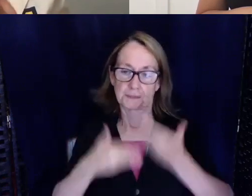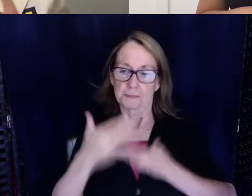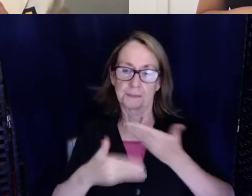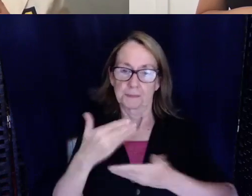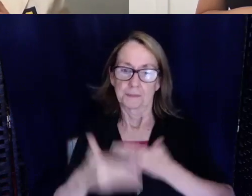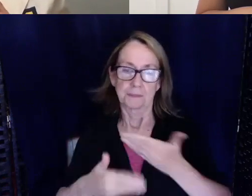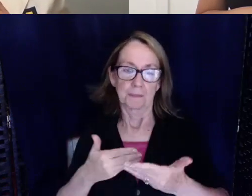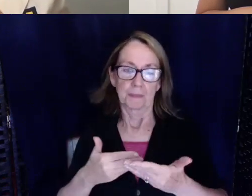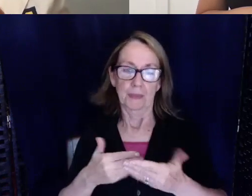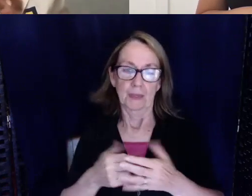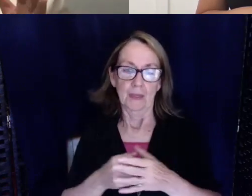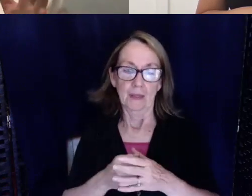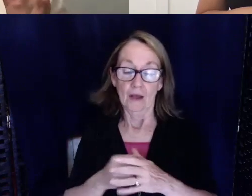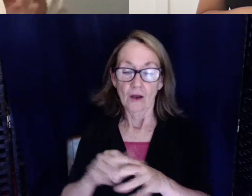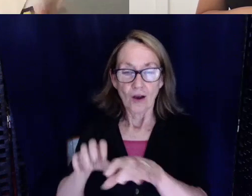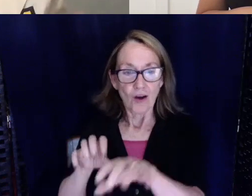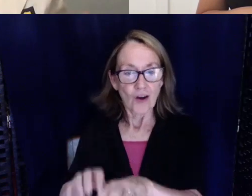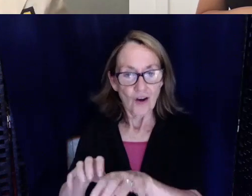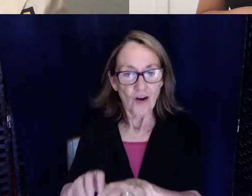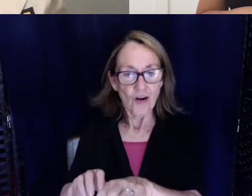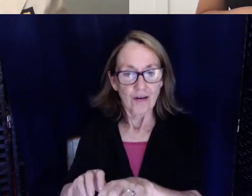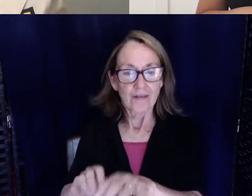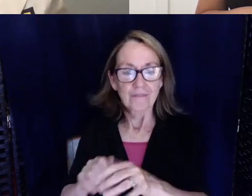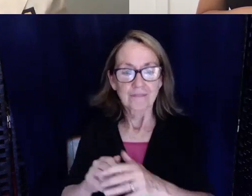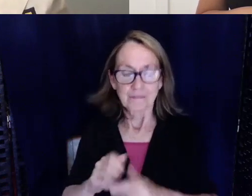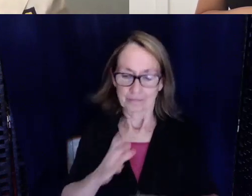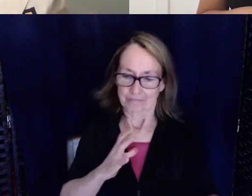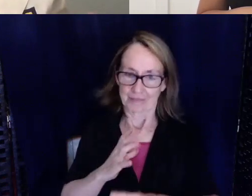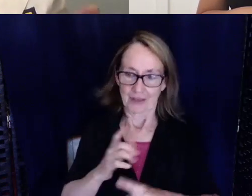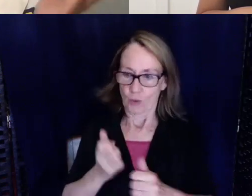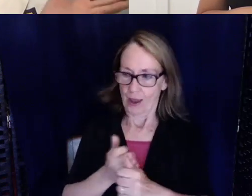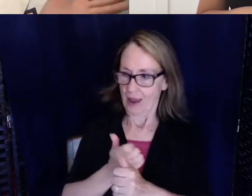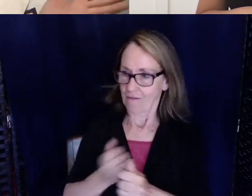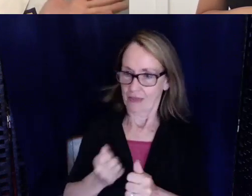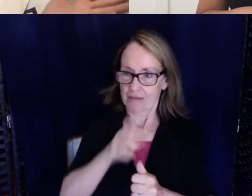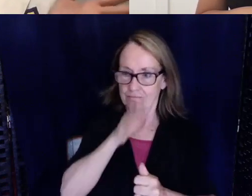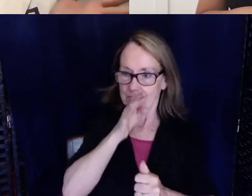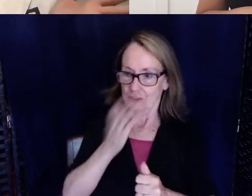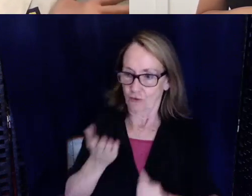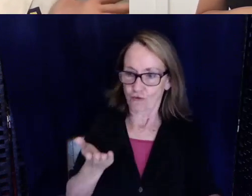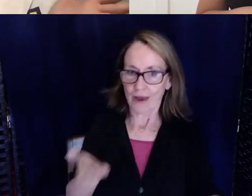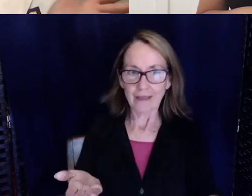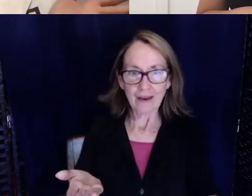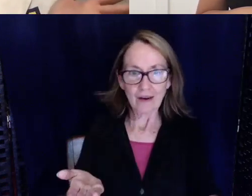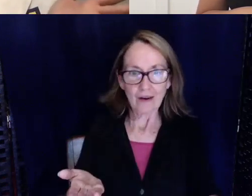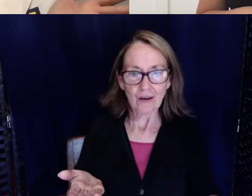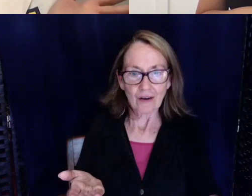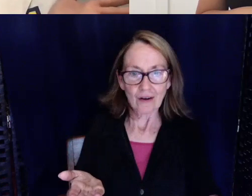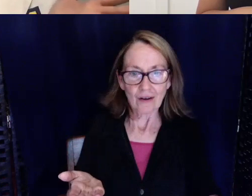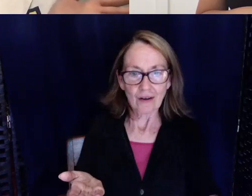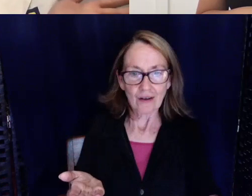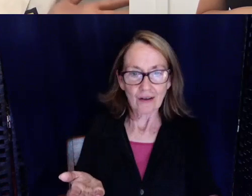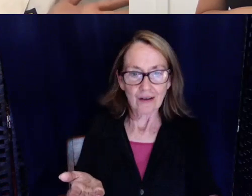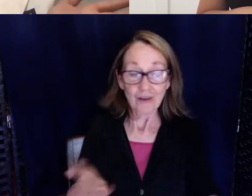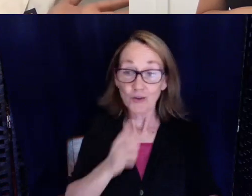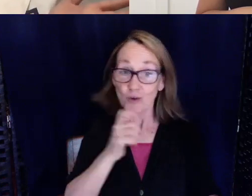The advantageous part is it's verbatim, so you have everything that goes on verbatim. So you can go back and read it again.